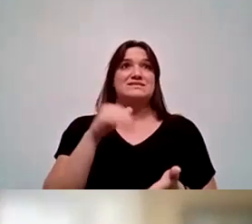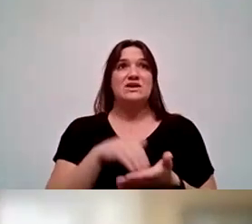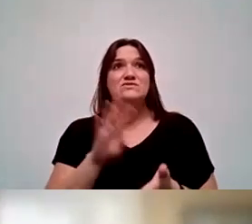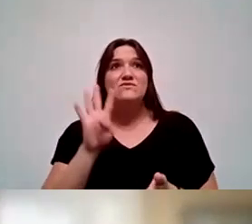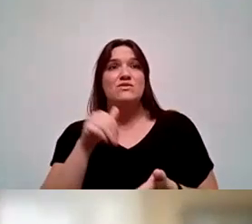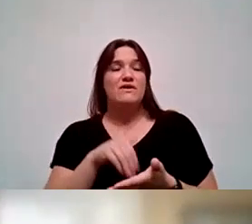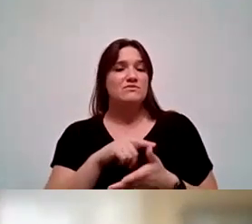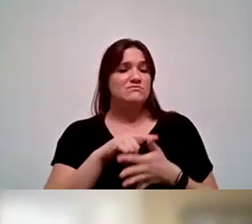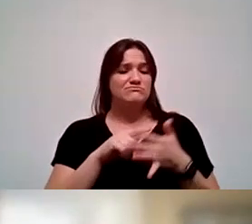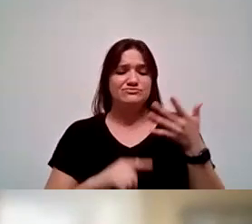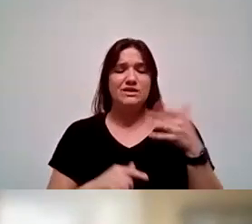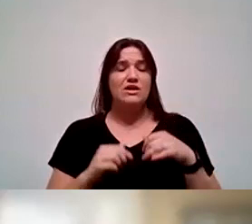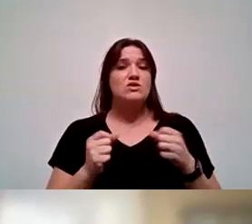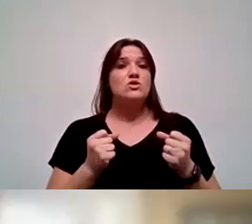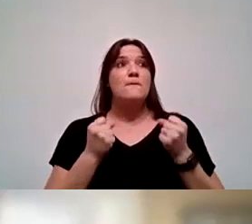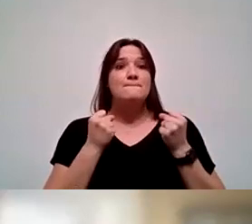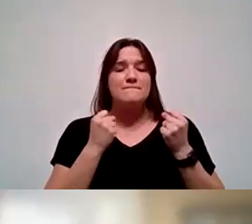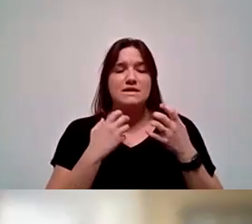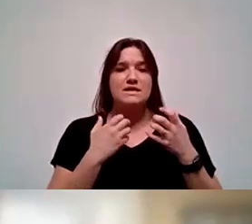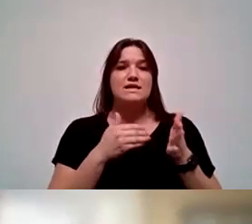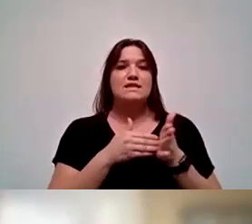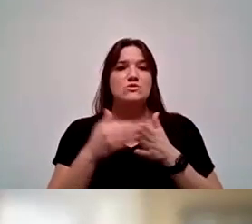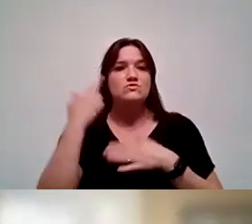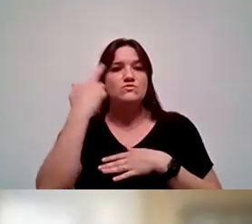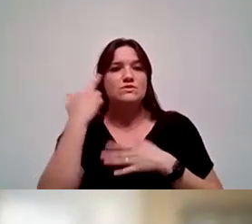there are literally thousands of reasons why we want to think about